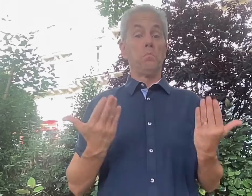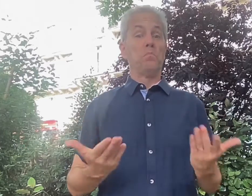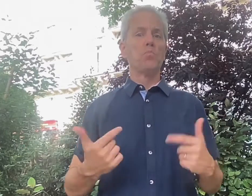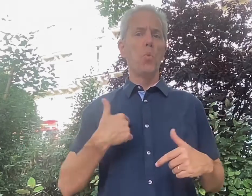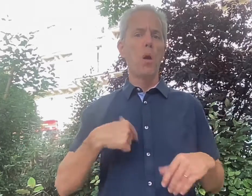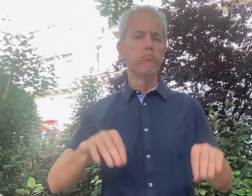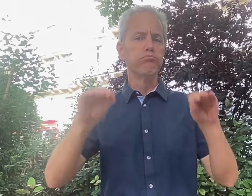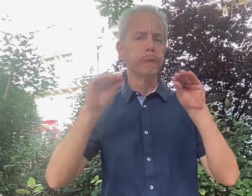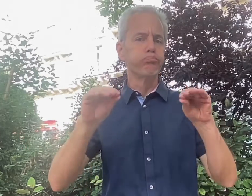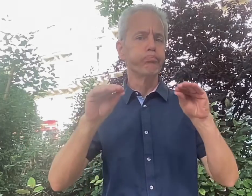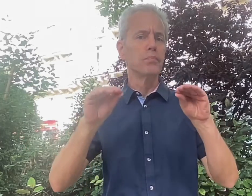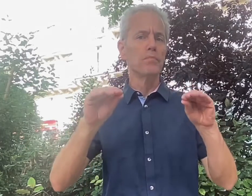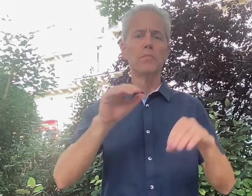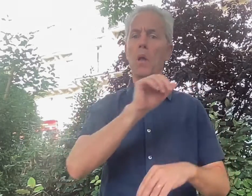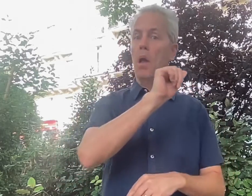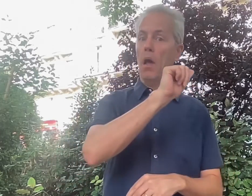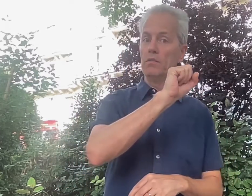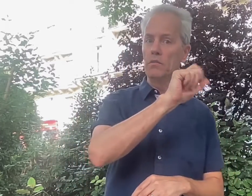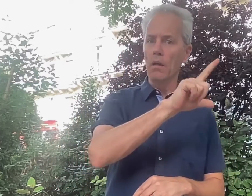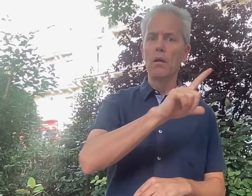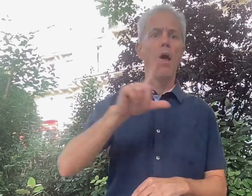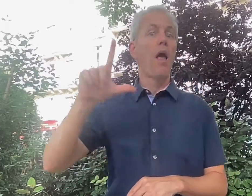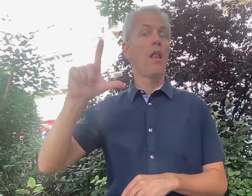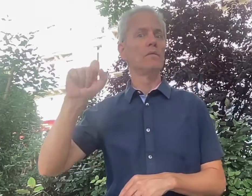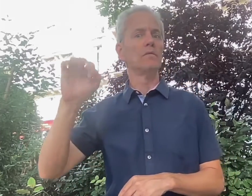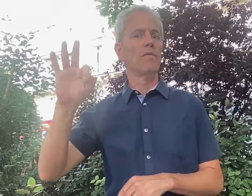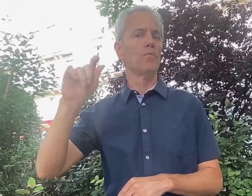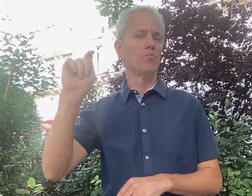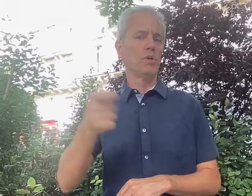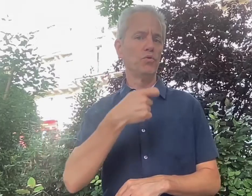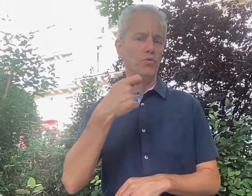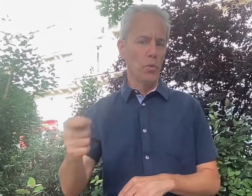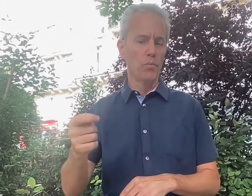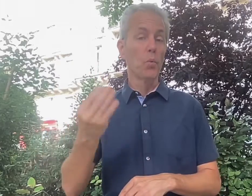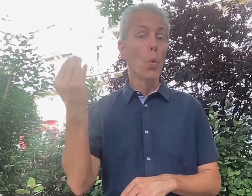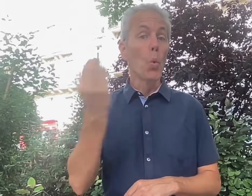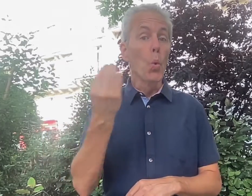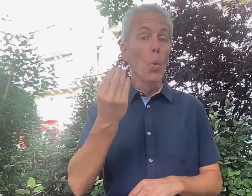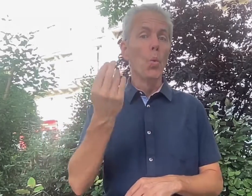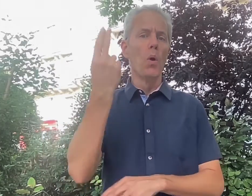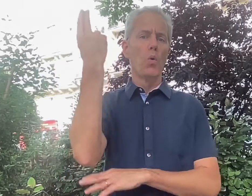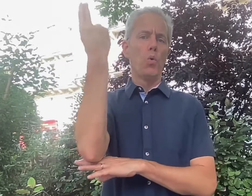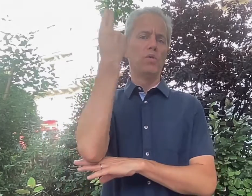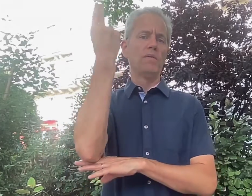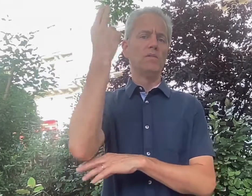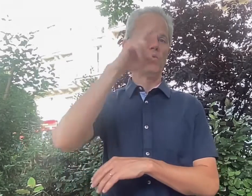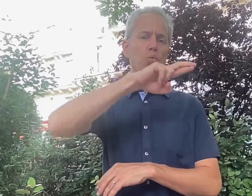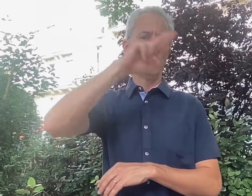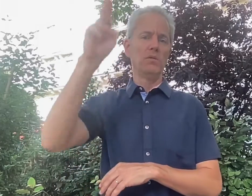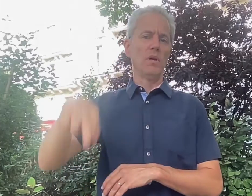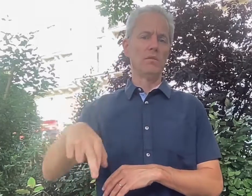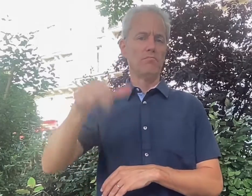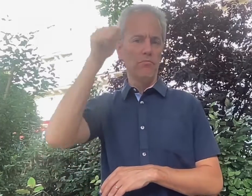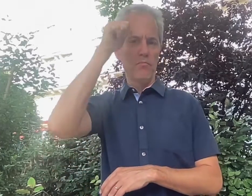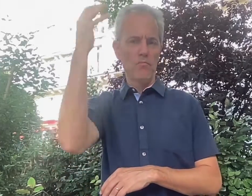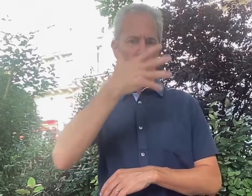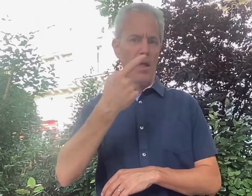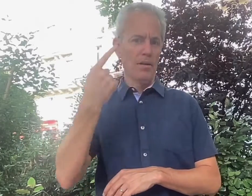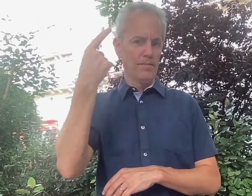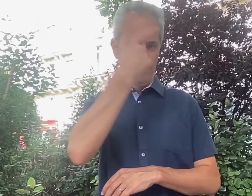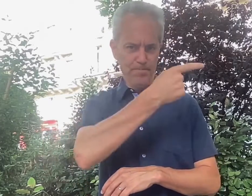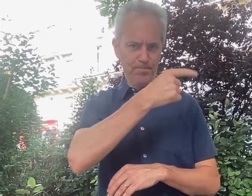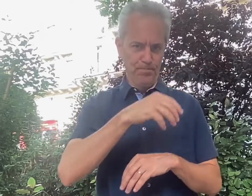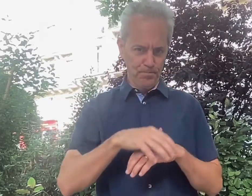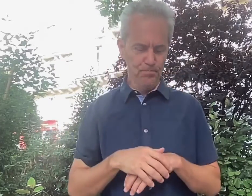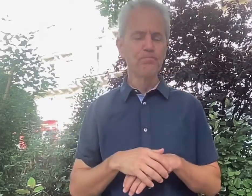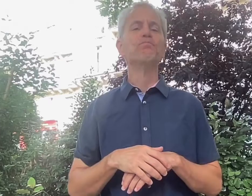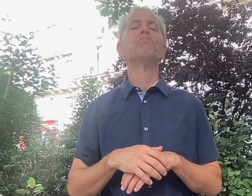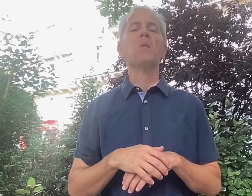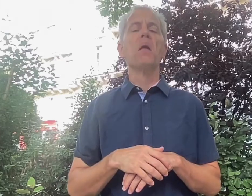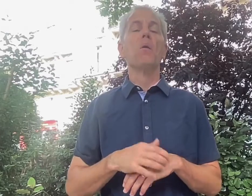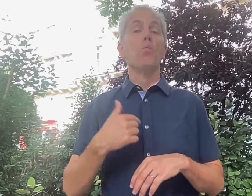Now I teach ASL - and LSF, too, of course! At the University of Rochester in the U.S.